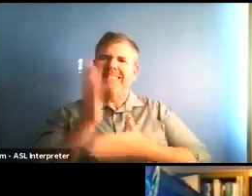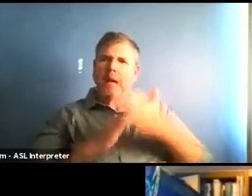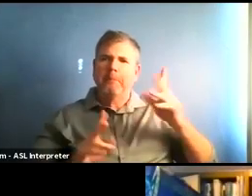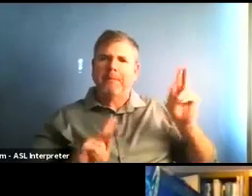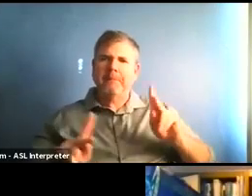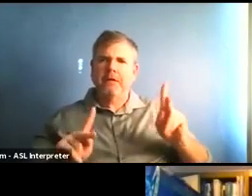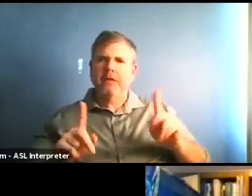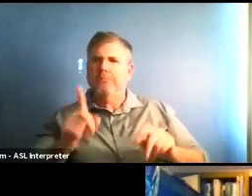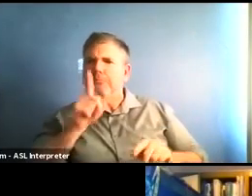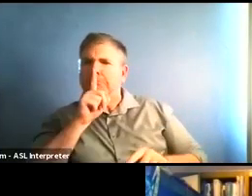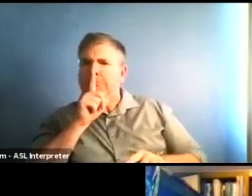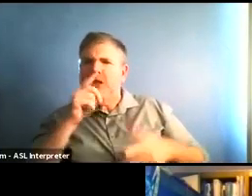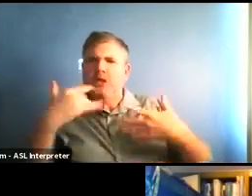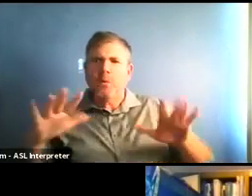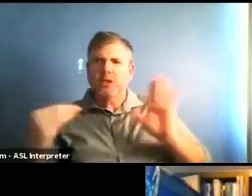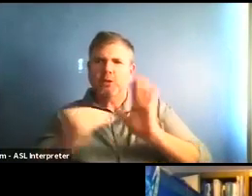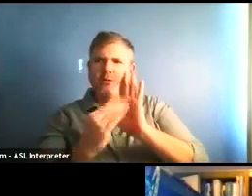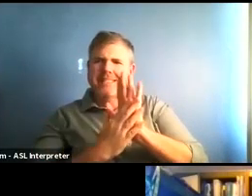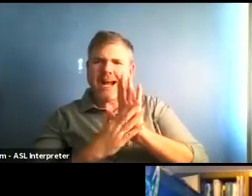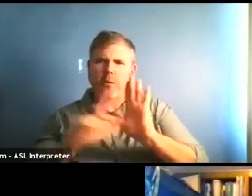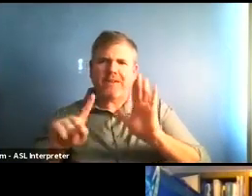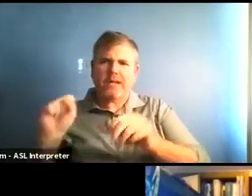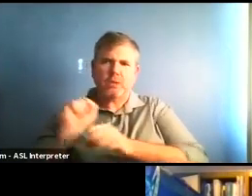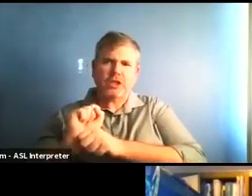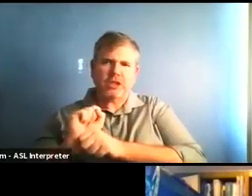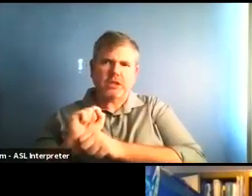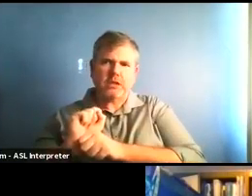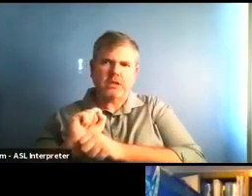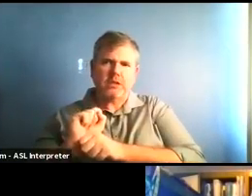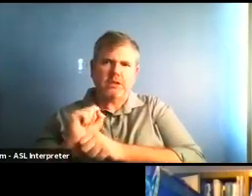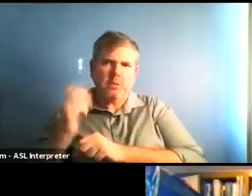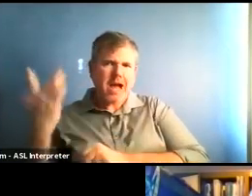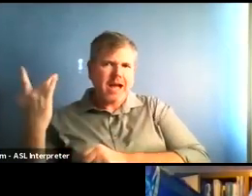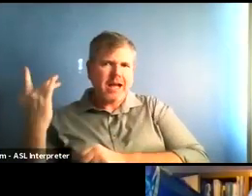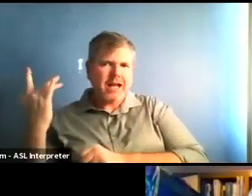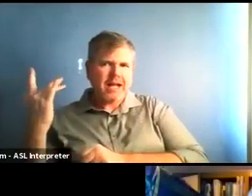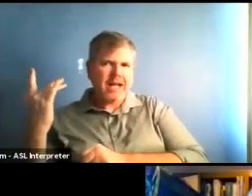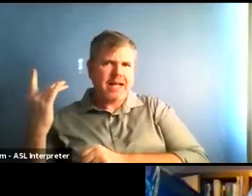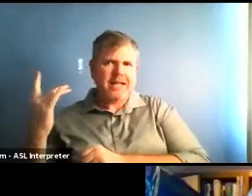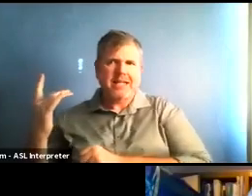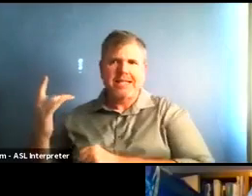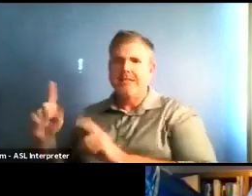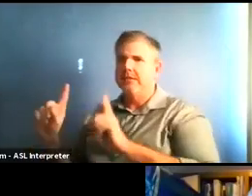I don't think there's still a lot of fear associated with being identified.